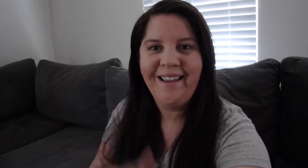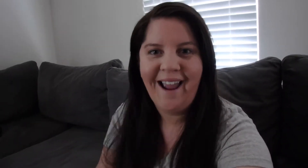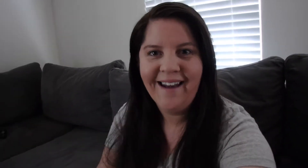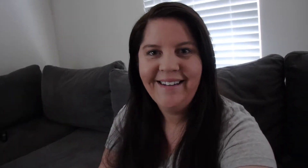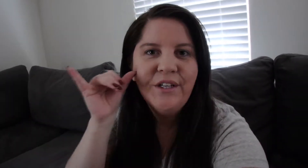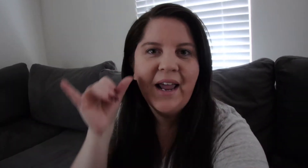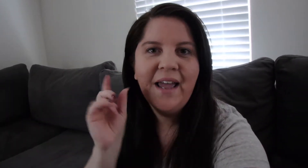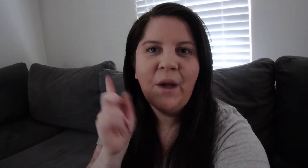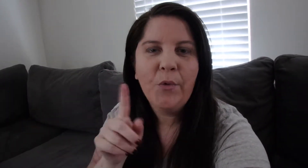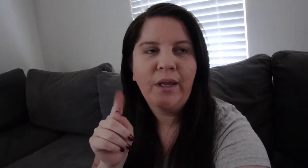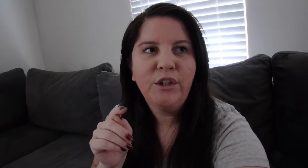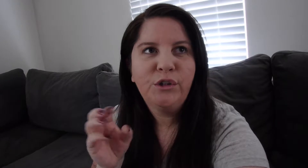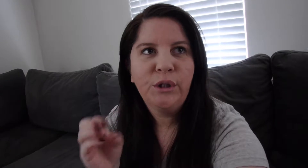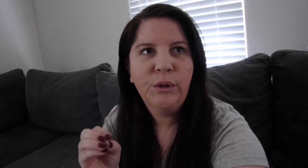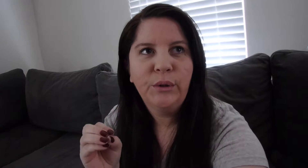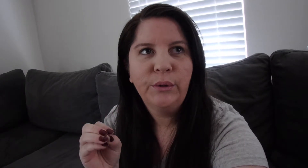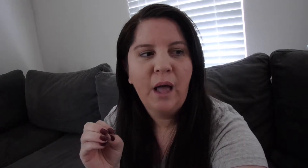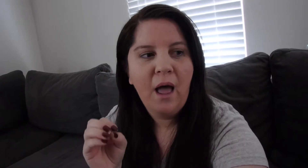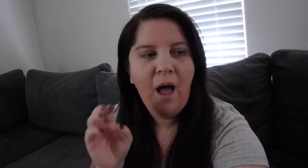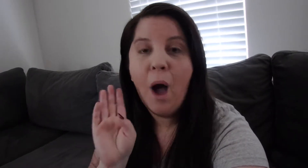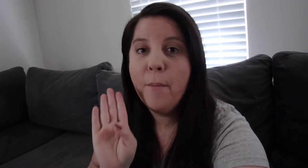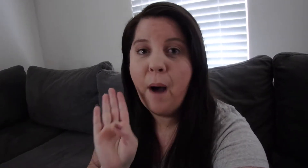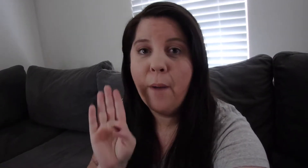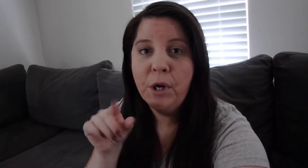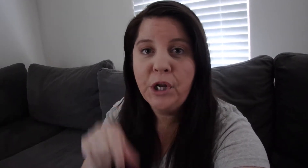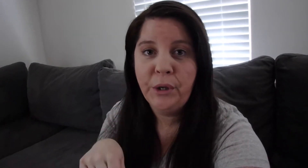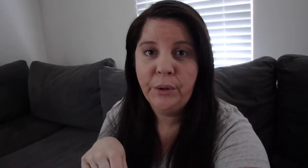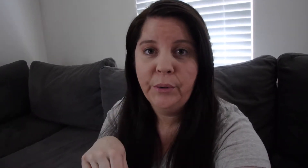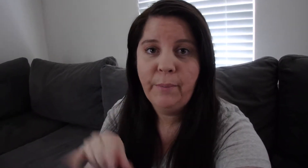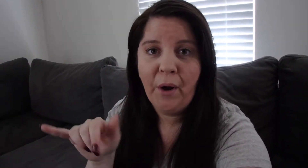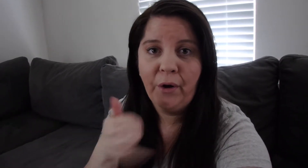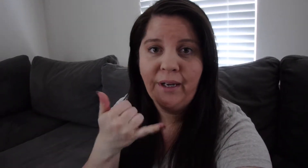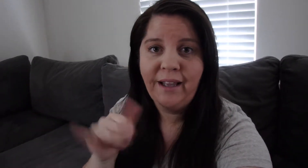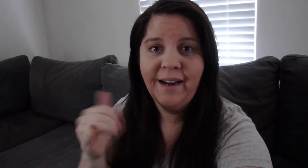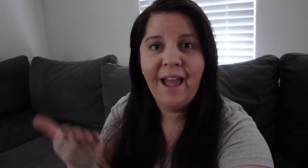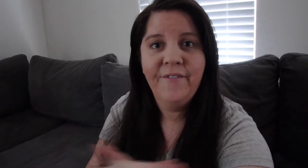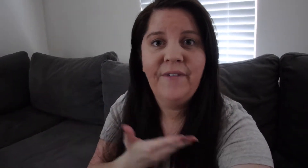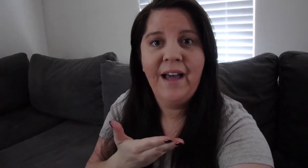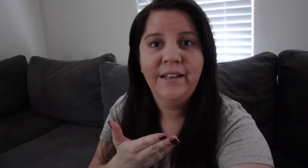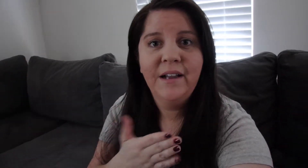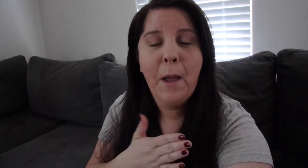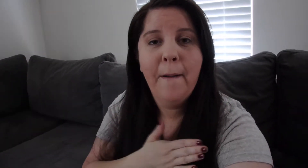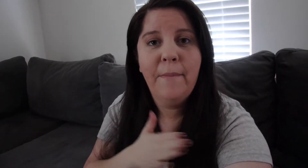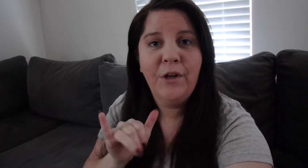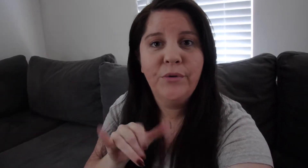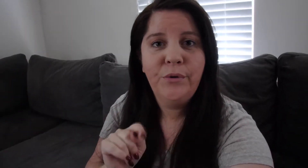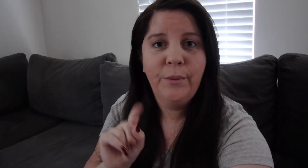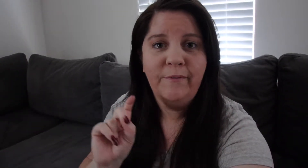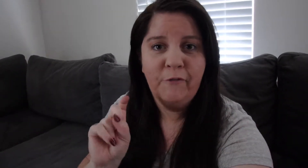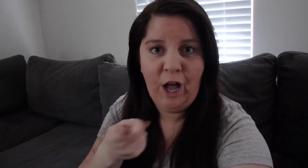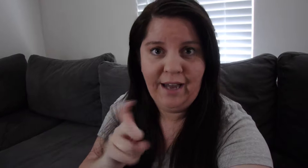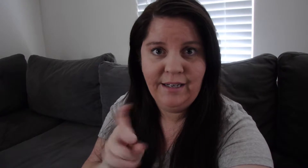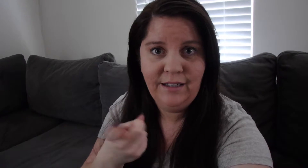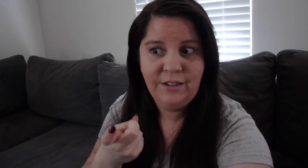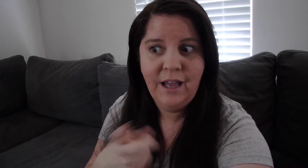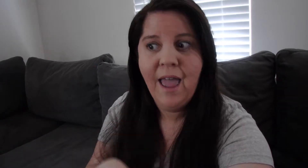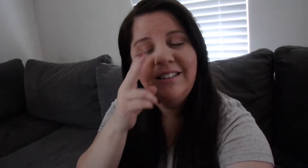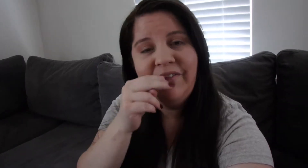Yesterday I went to A bbq party and I invited My youtube friend